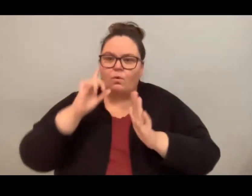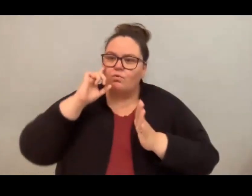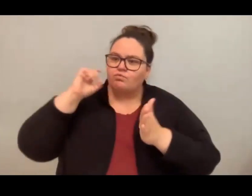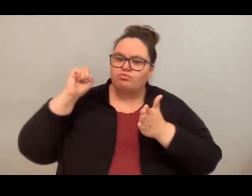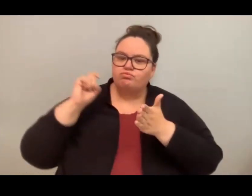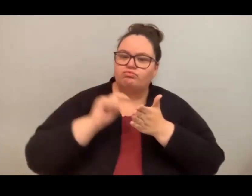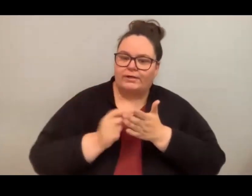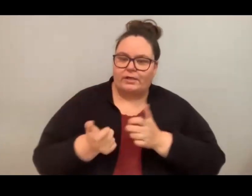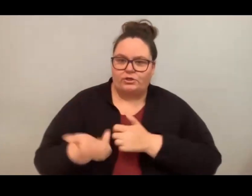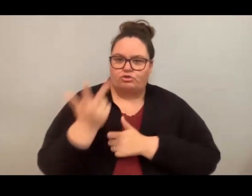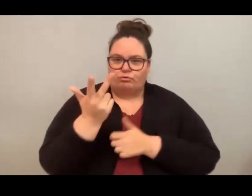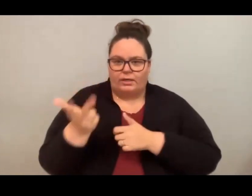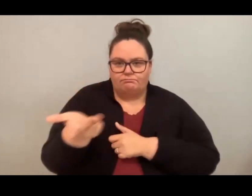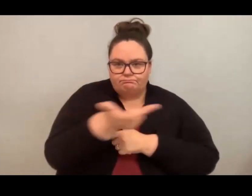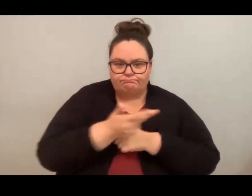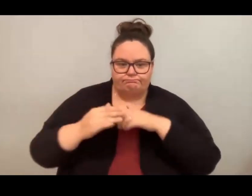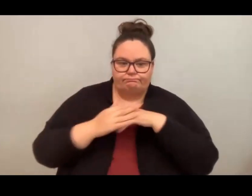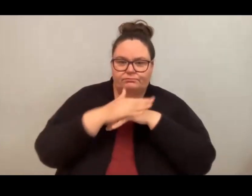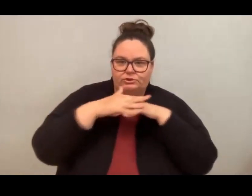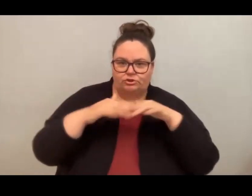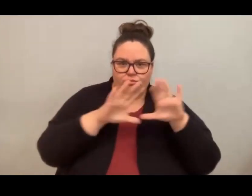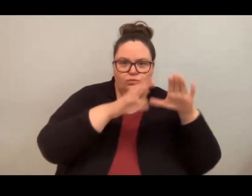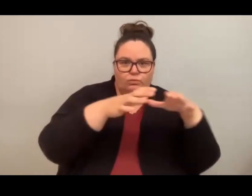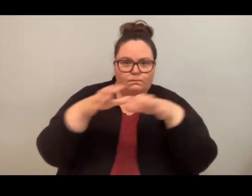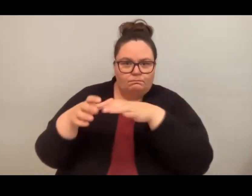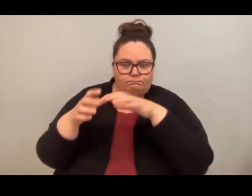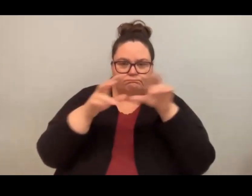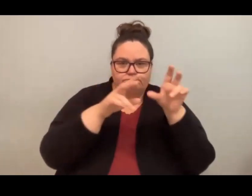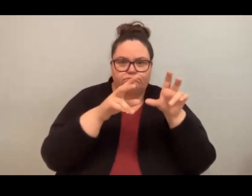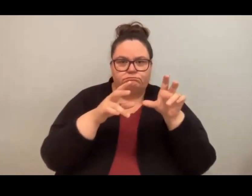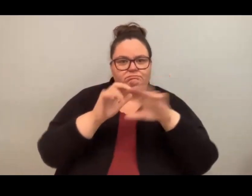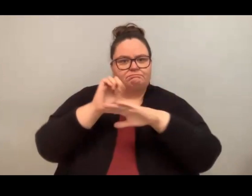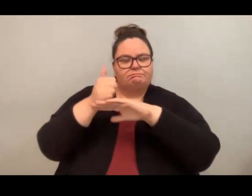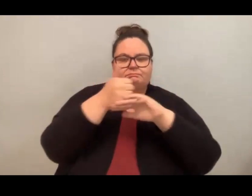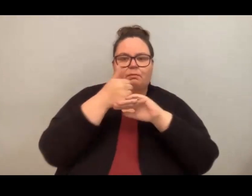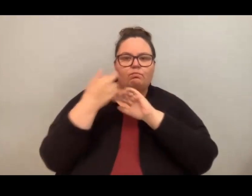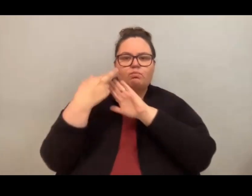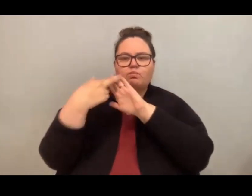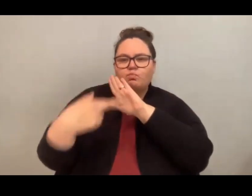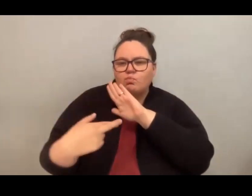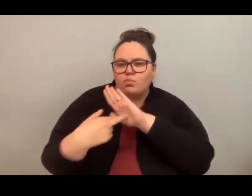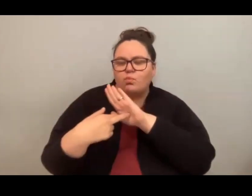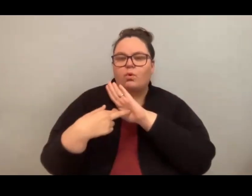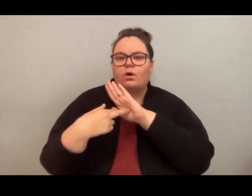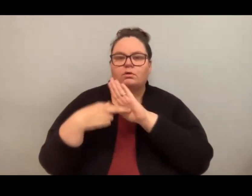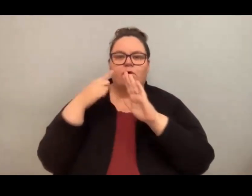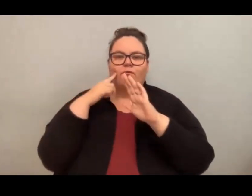and Peskotomuhkati title and it established the rules for what was to be an ongoing relationship